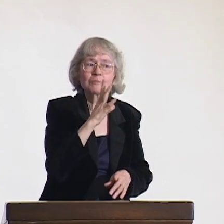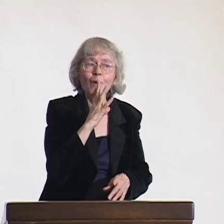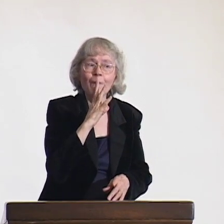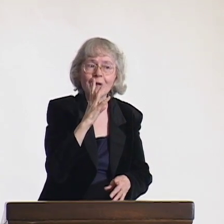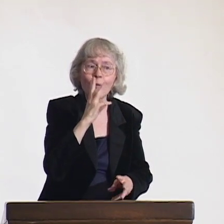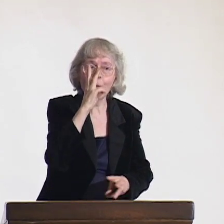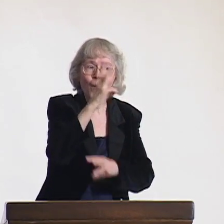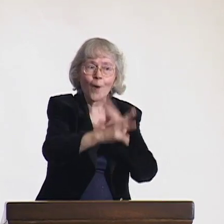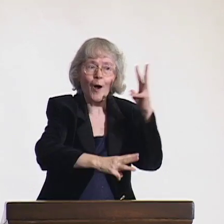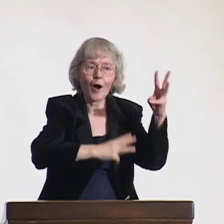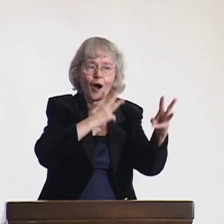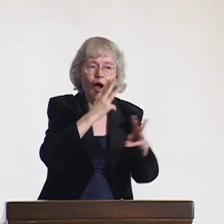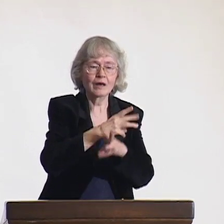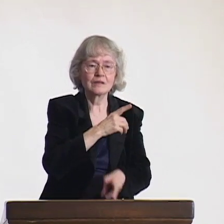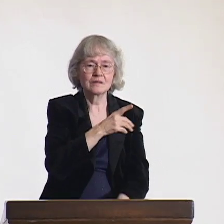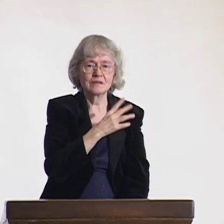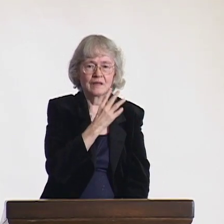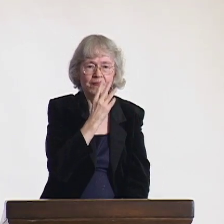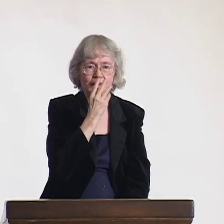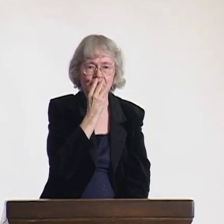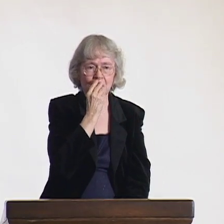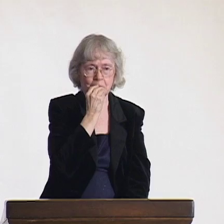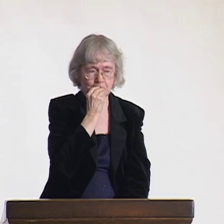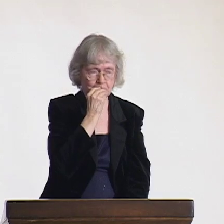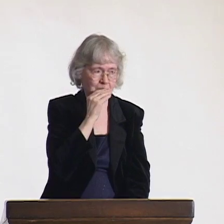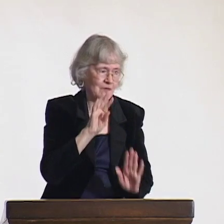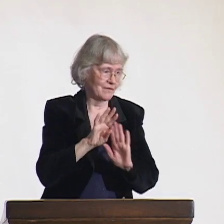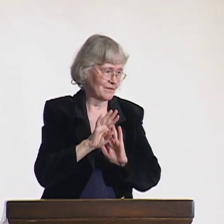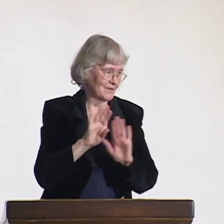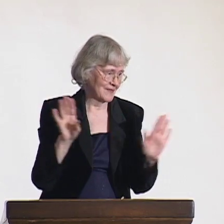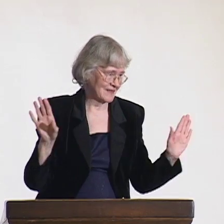when you have a convention with many countries coming together.